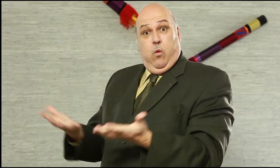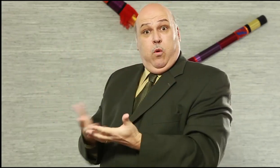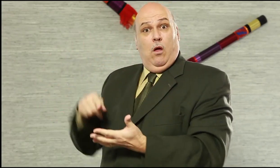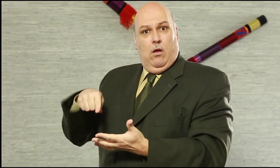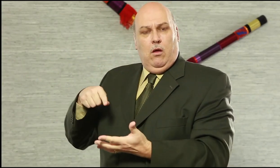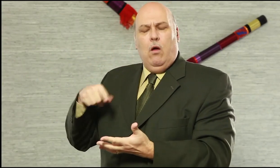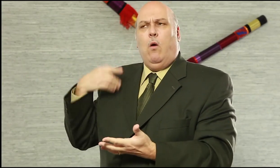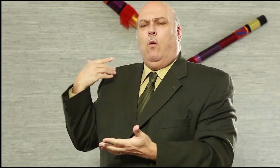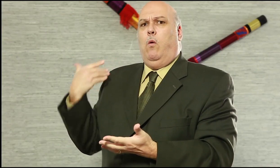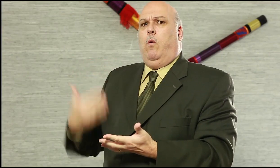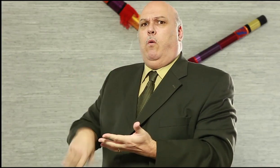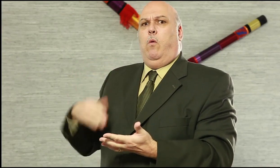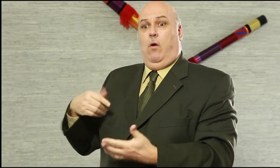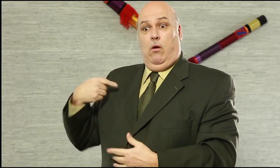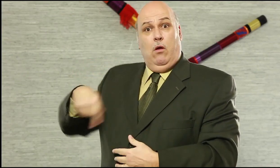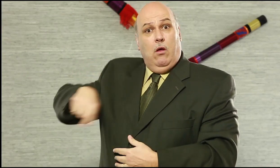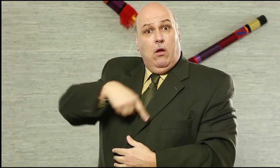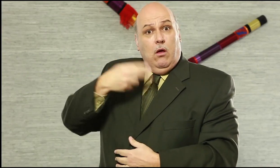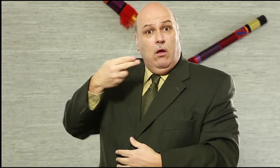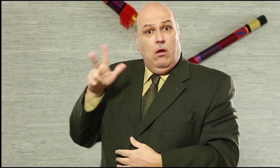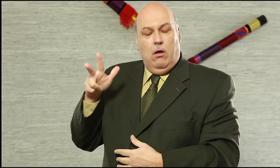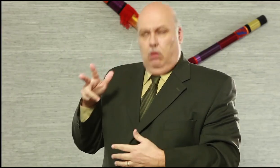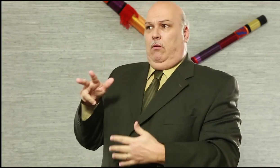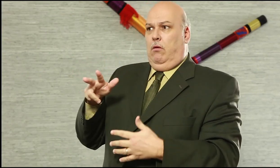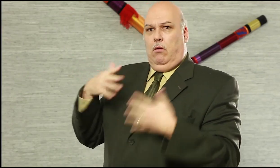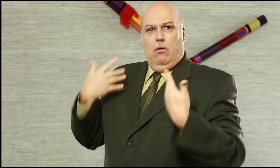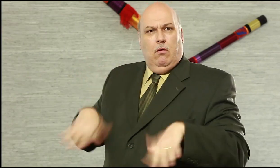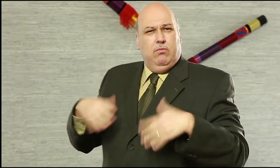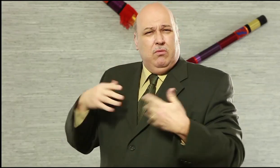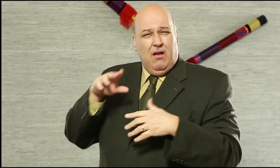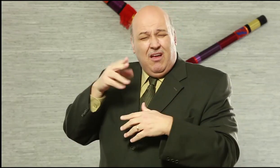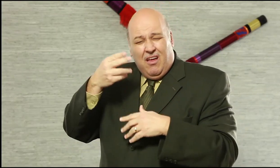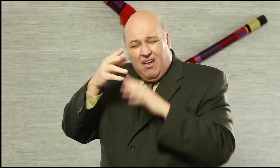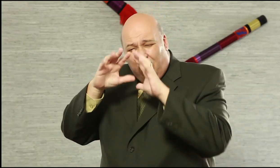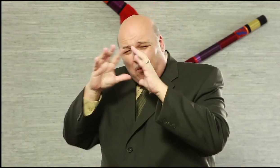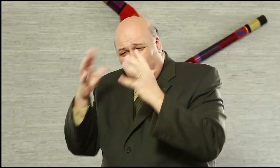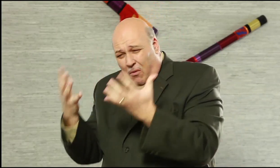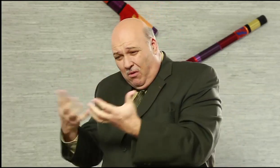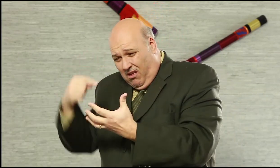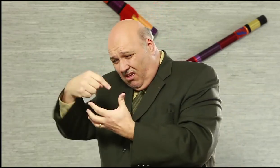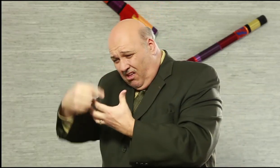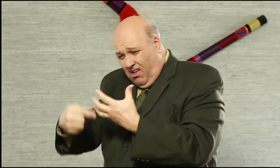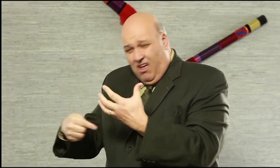shows are in International Sign for the whole